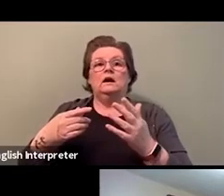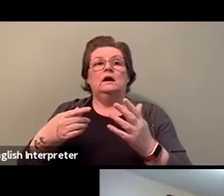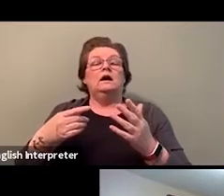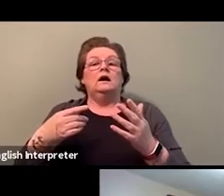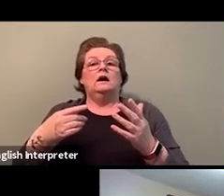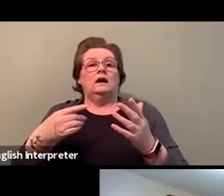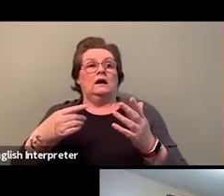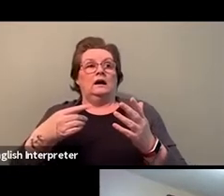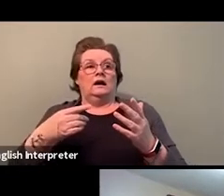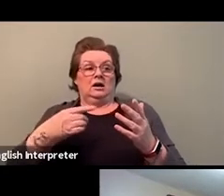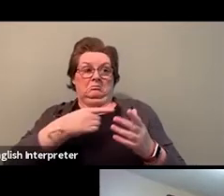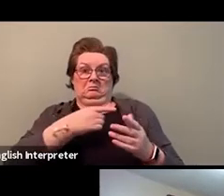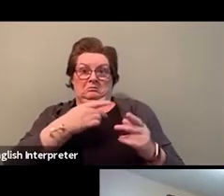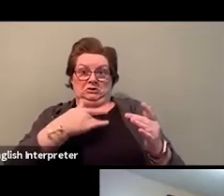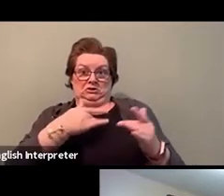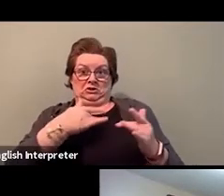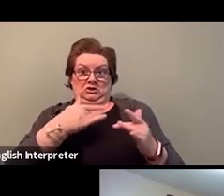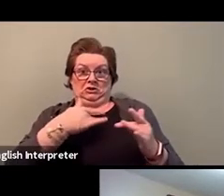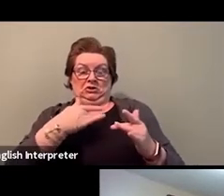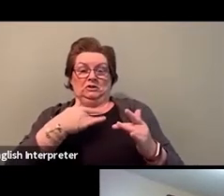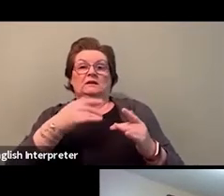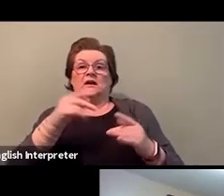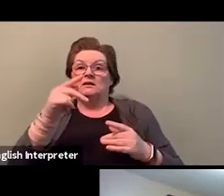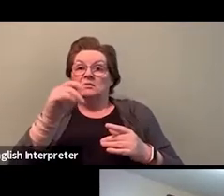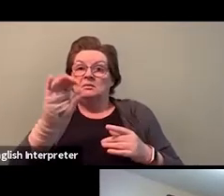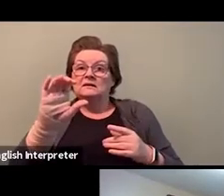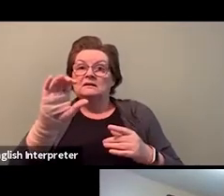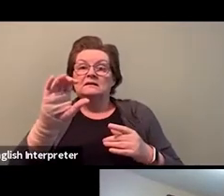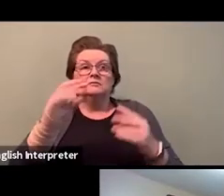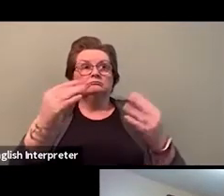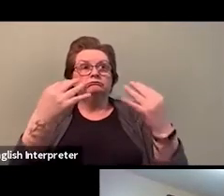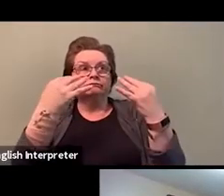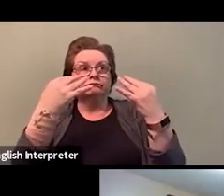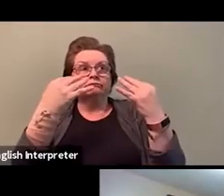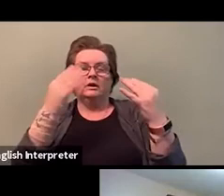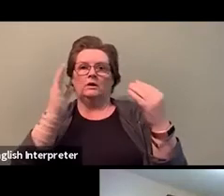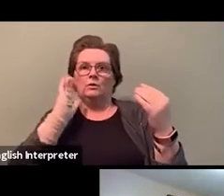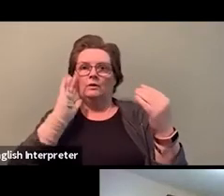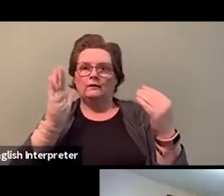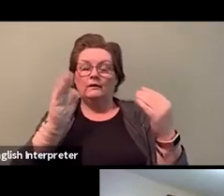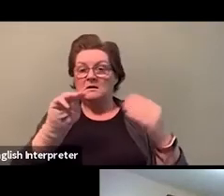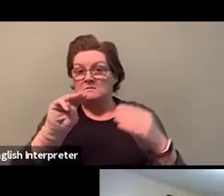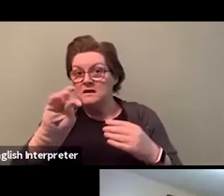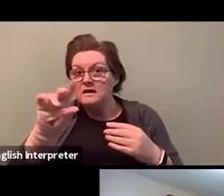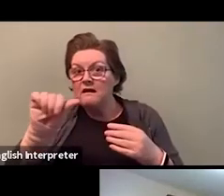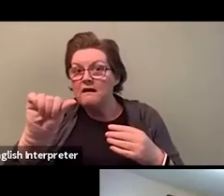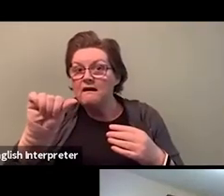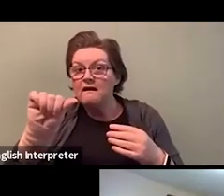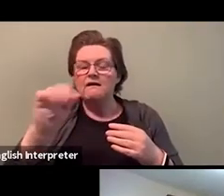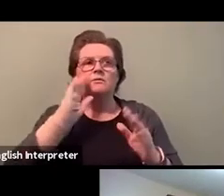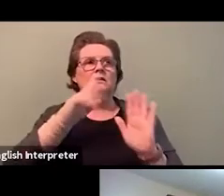or being labeled by the media, targeted by communities. I remember speaking at that meeting.